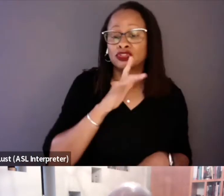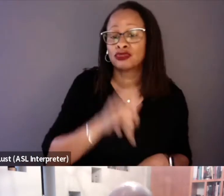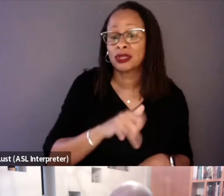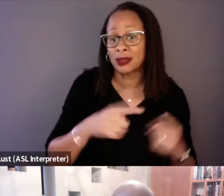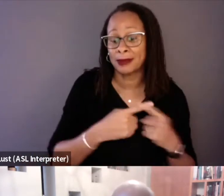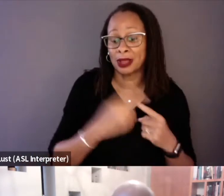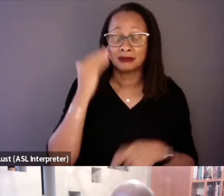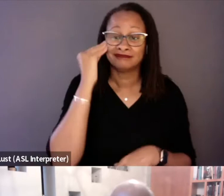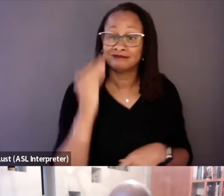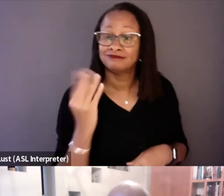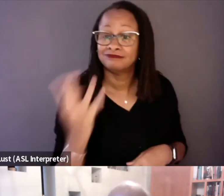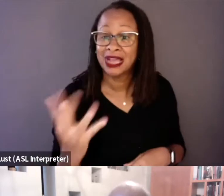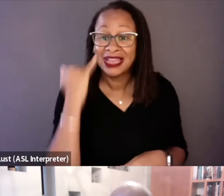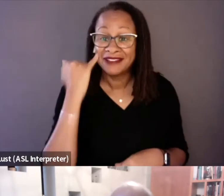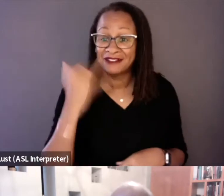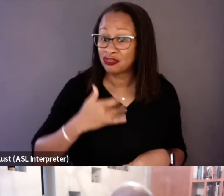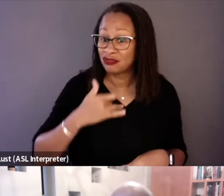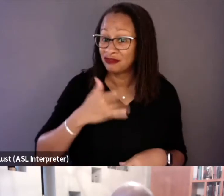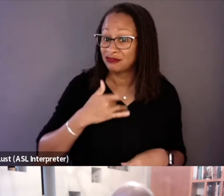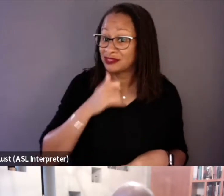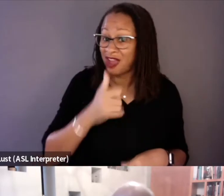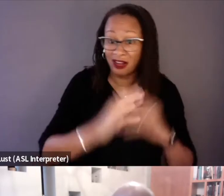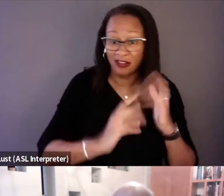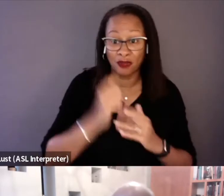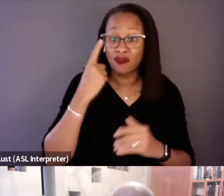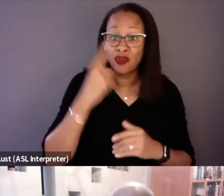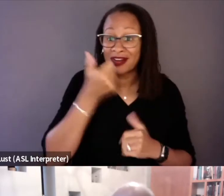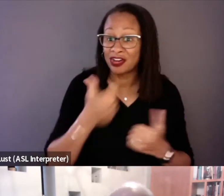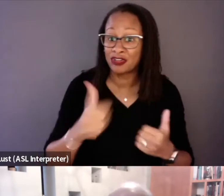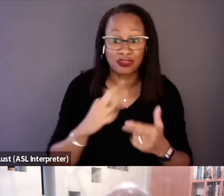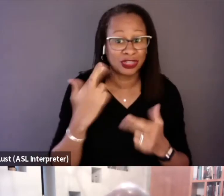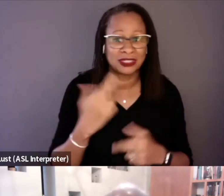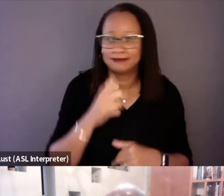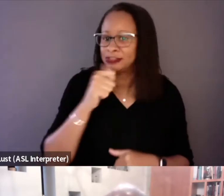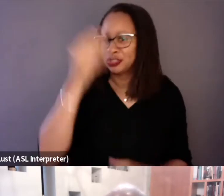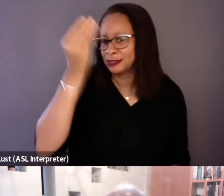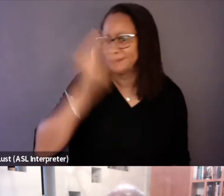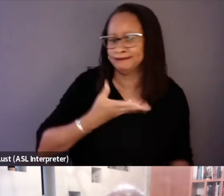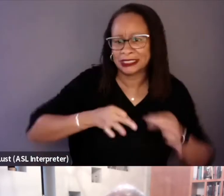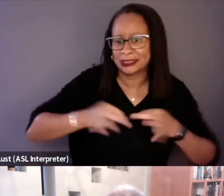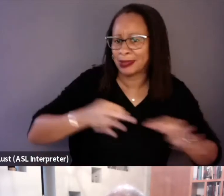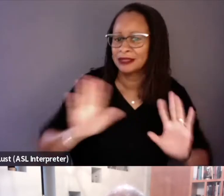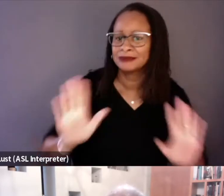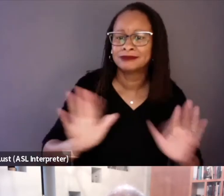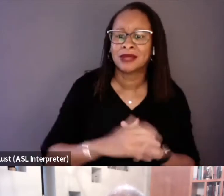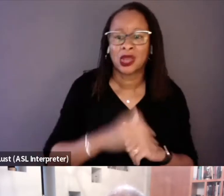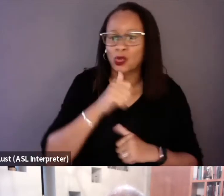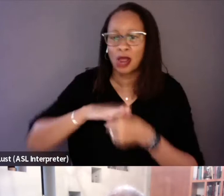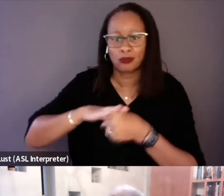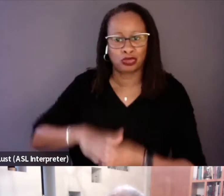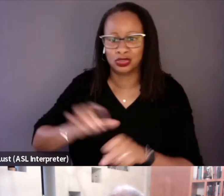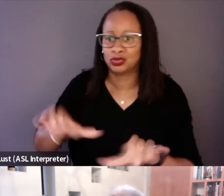that if they did not feel comfortable for any reason, didn't need to give us an explanation, that like, we are not pressuring you to come